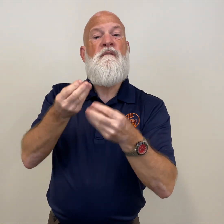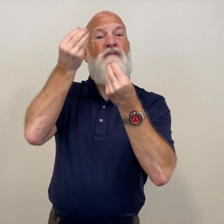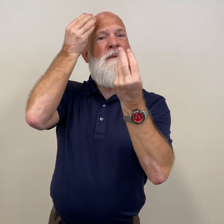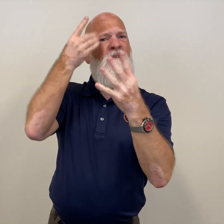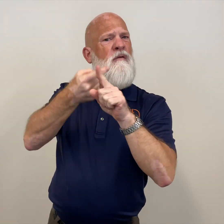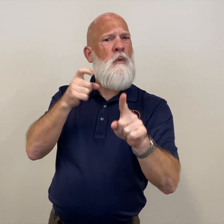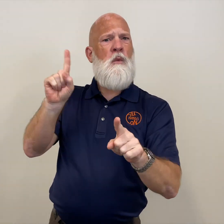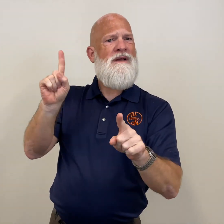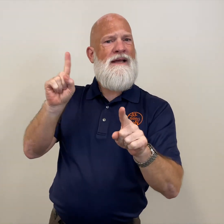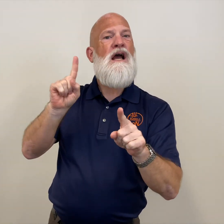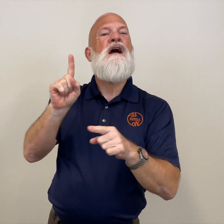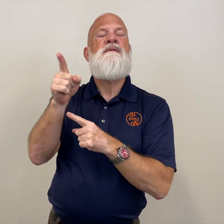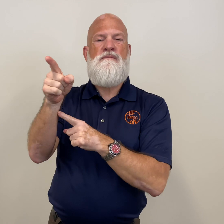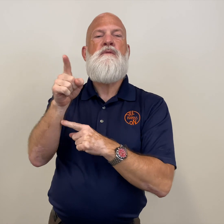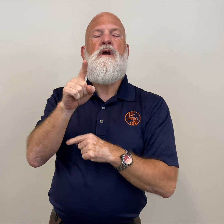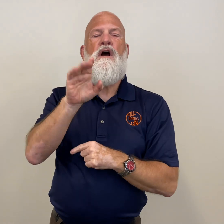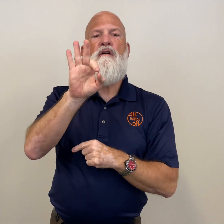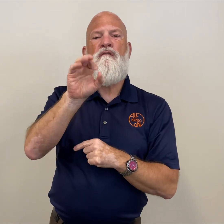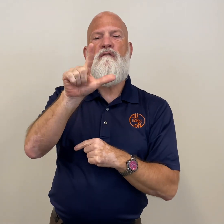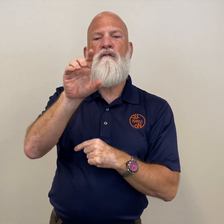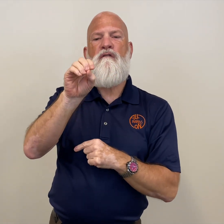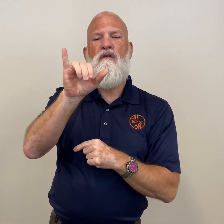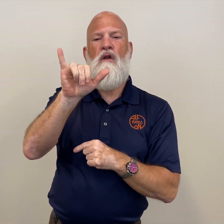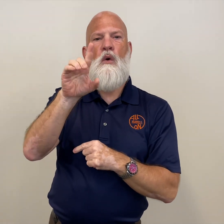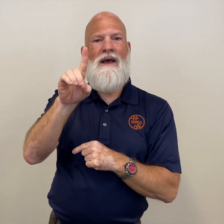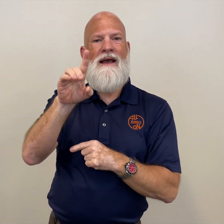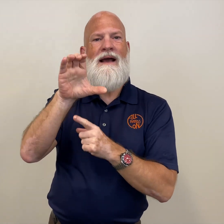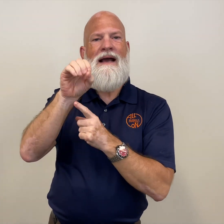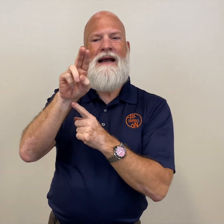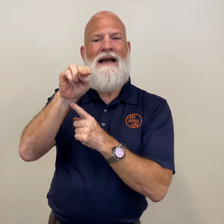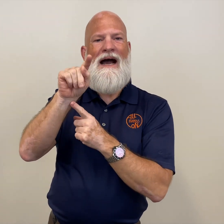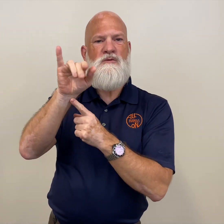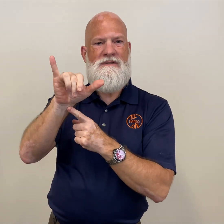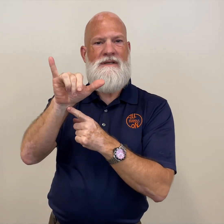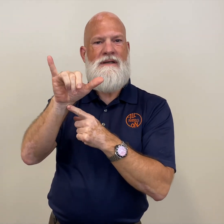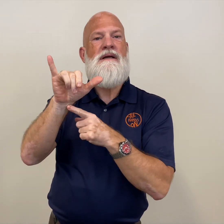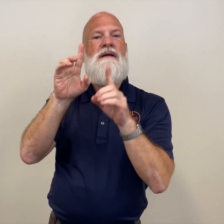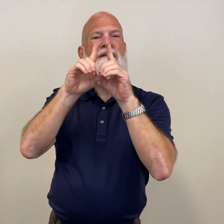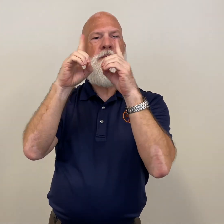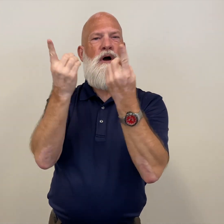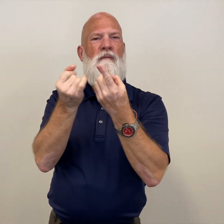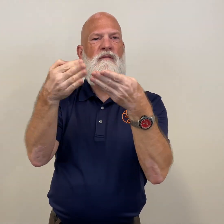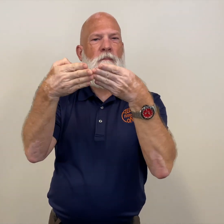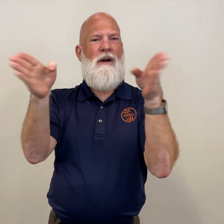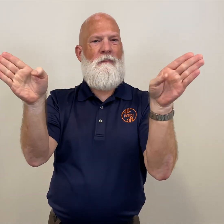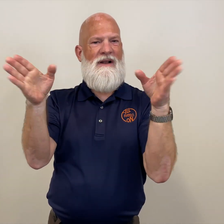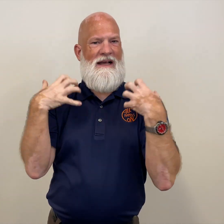to share with you today, this comes from the Floyd County Department of Public Health